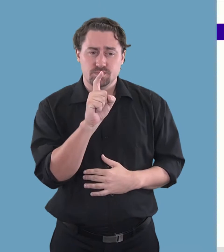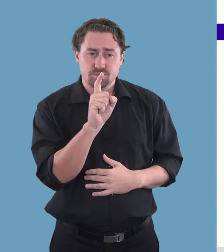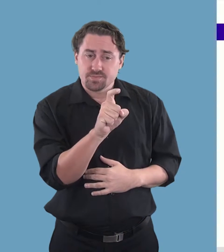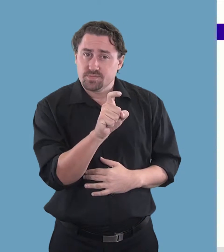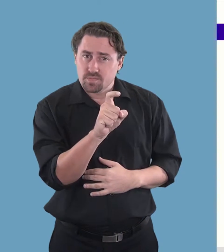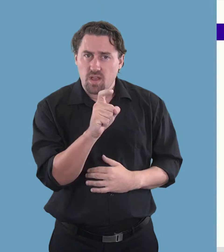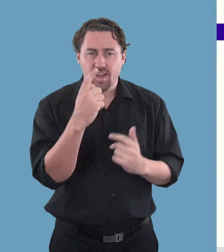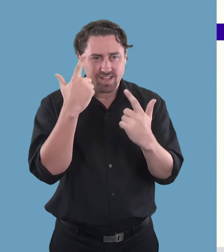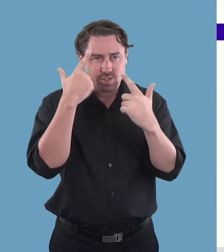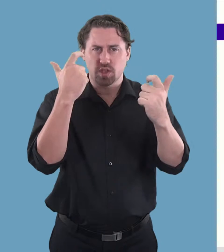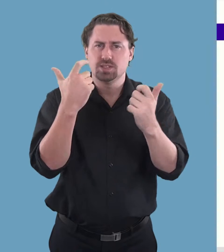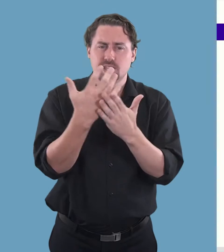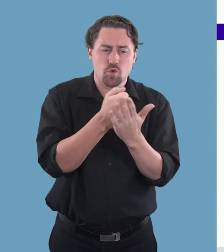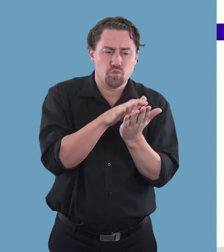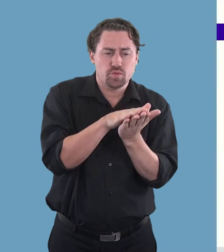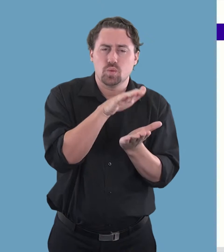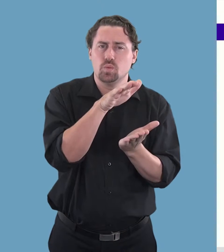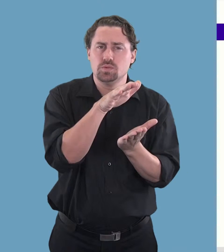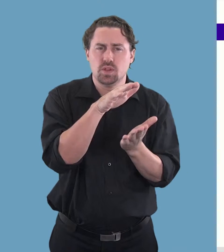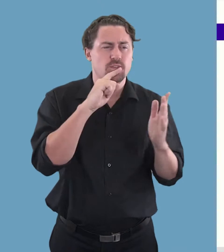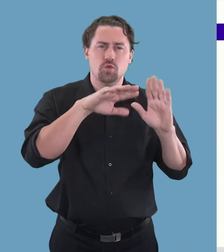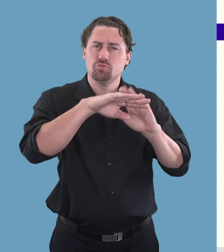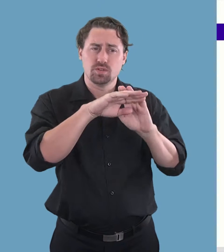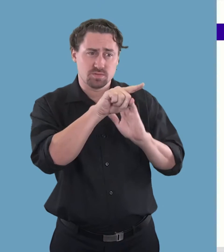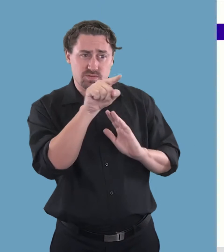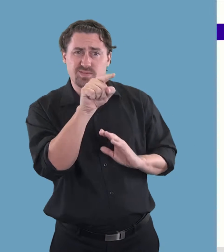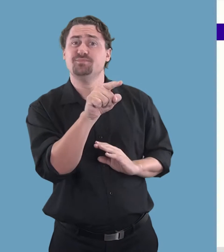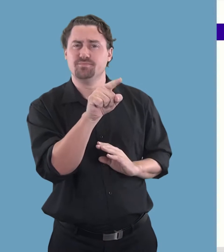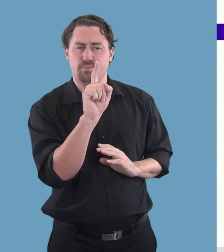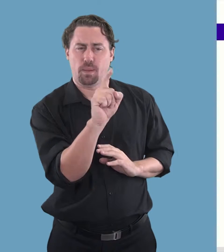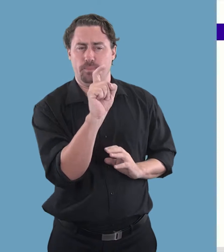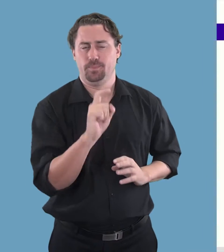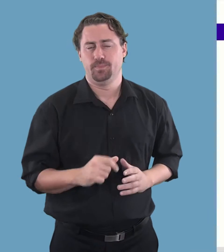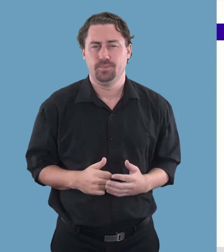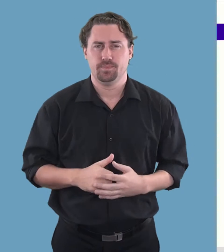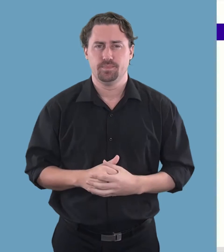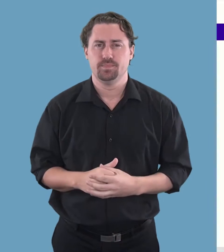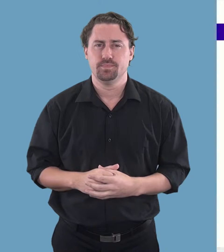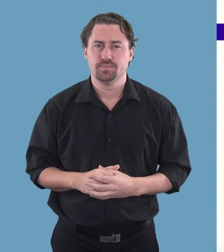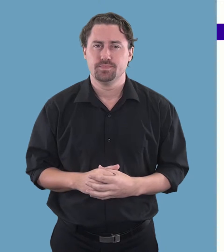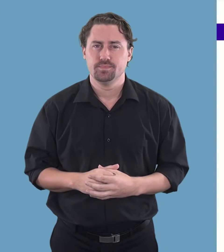2. Click on "Suggest a Resource" on the right hand side